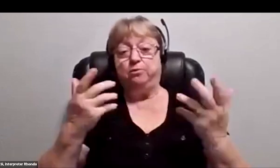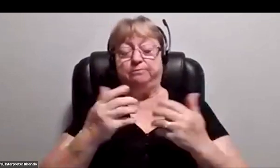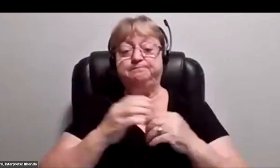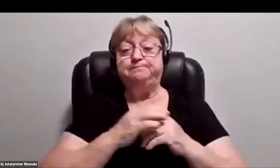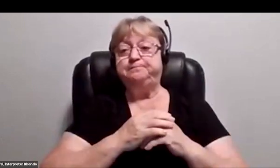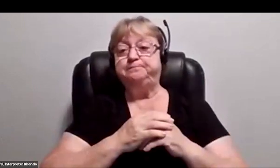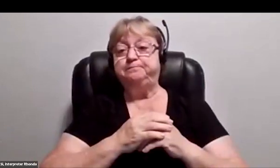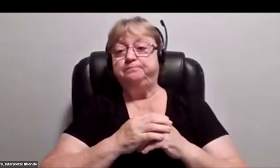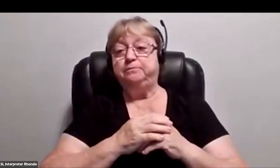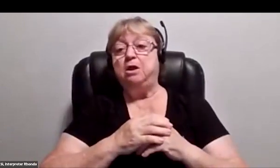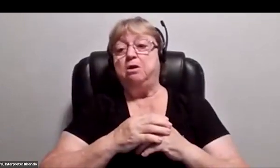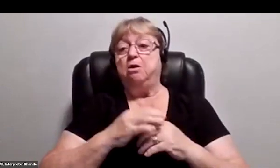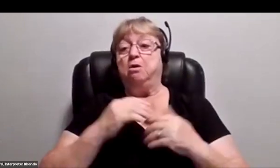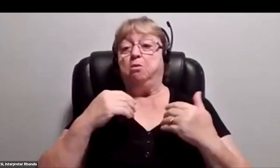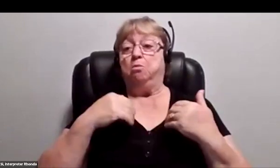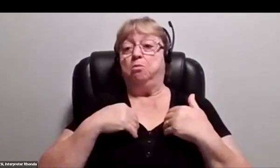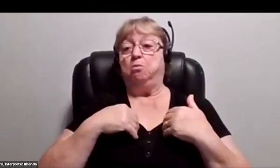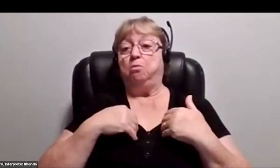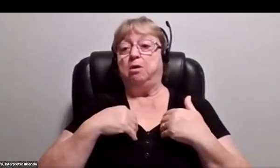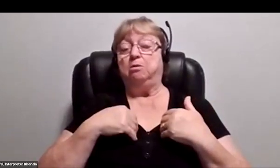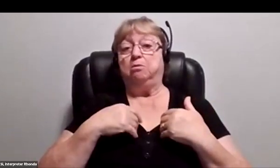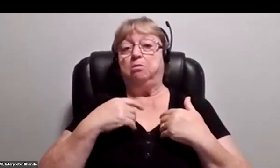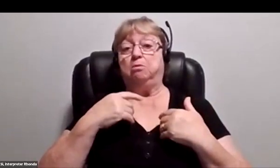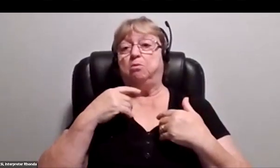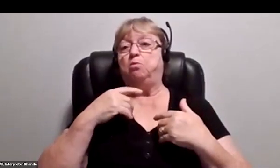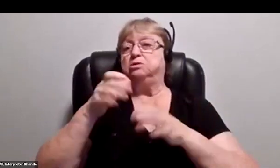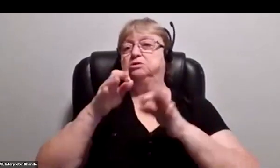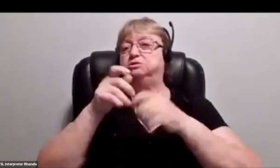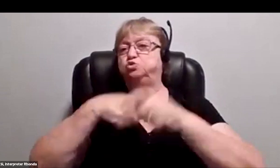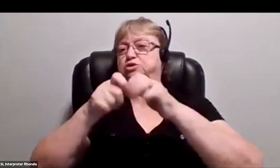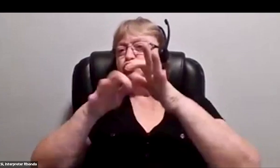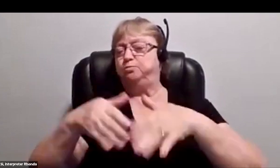is that we had a program that we started way back in about 2014,